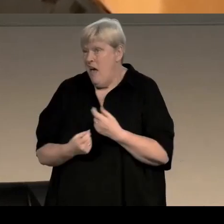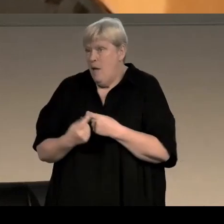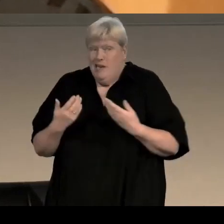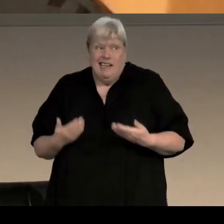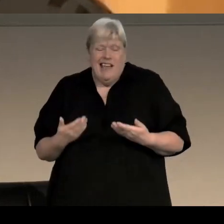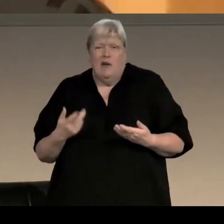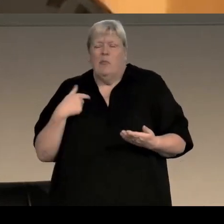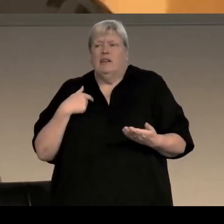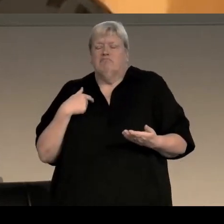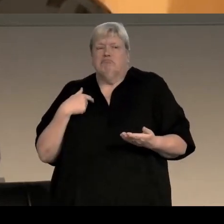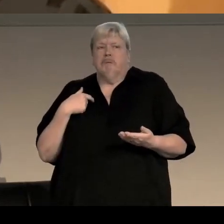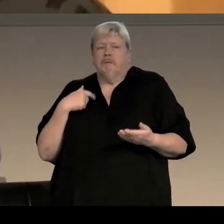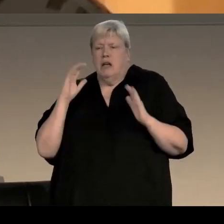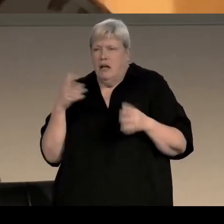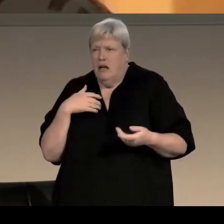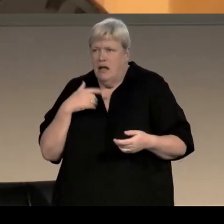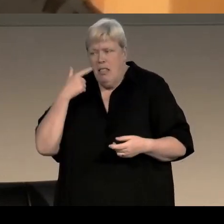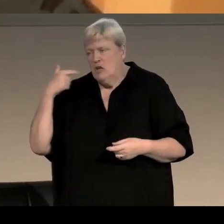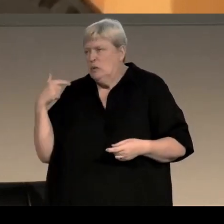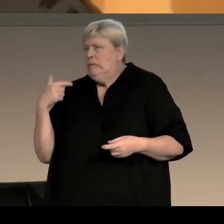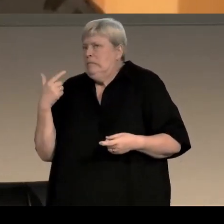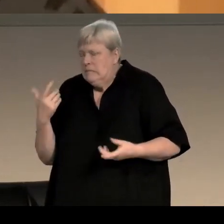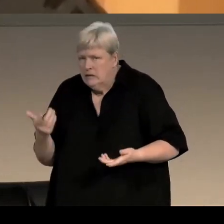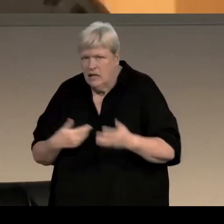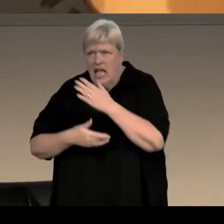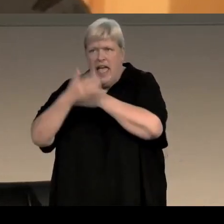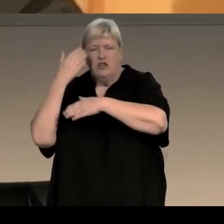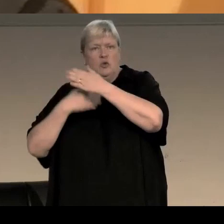the history books to see what happened last week, because you still - well, mostly still - remember it.